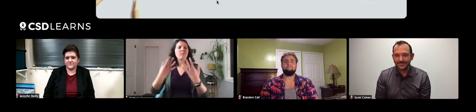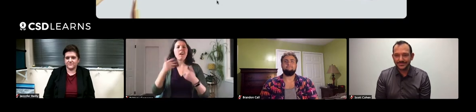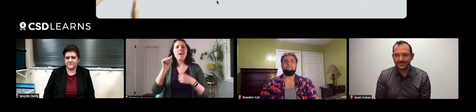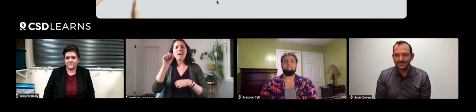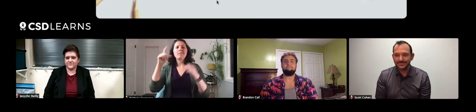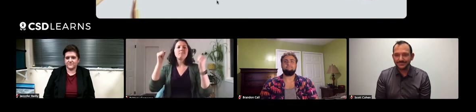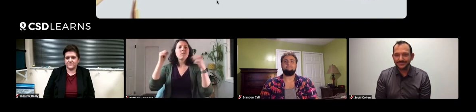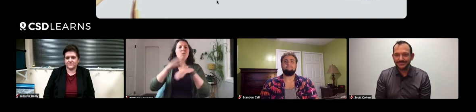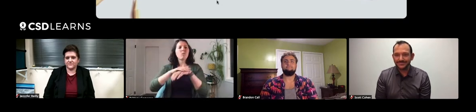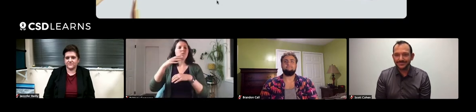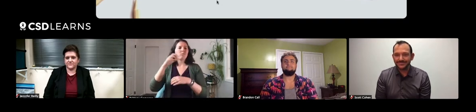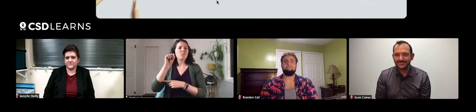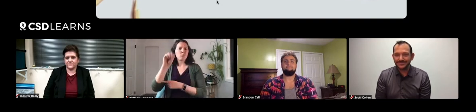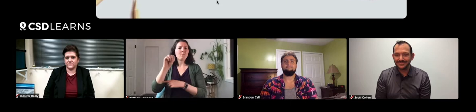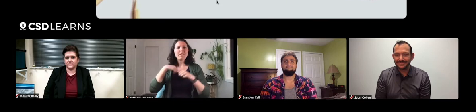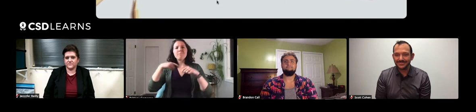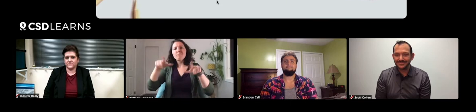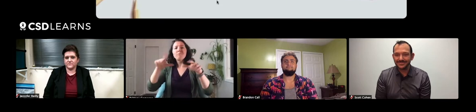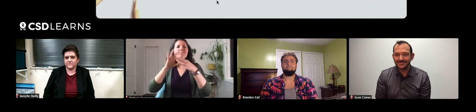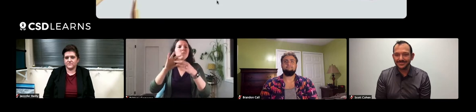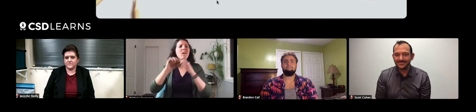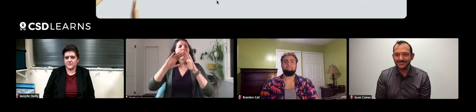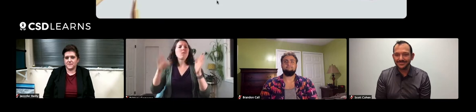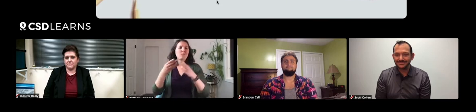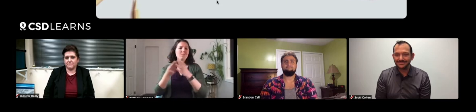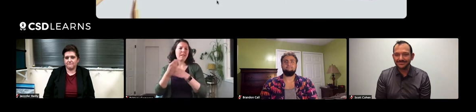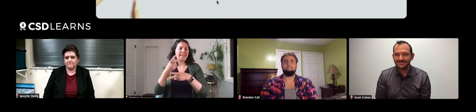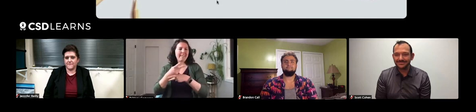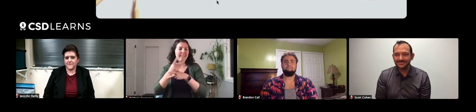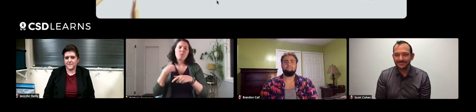through social media and the videos that we post regarding house plant care.